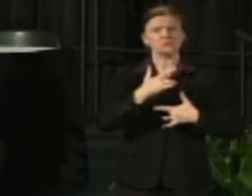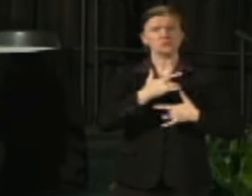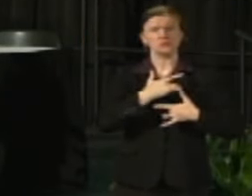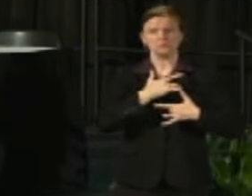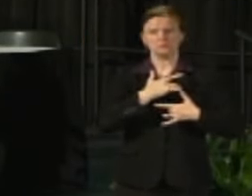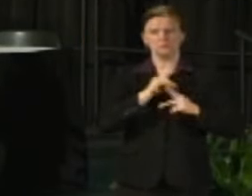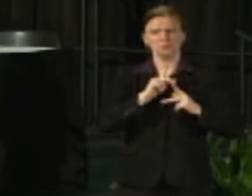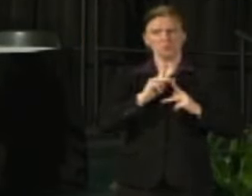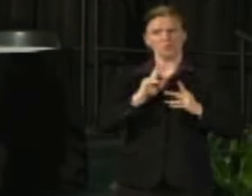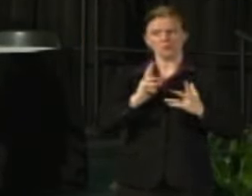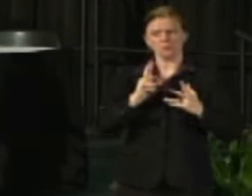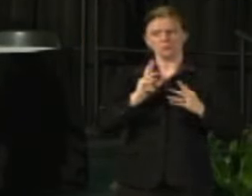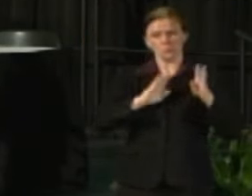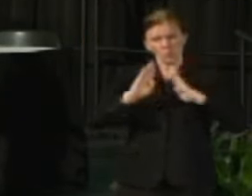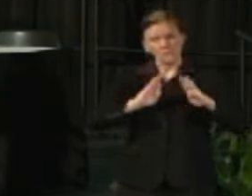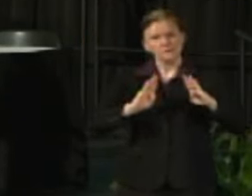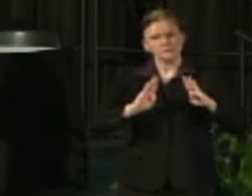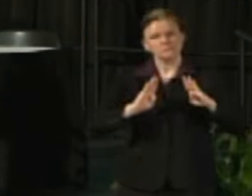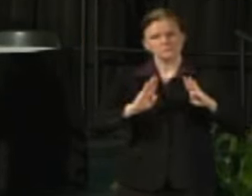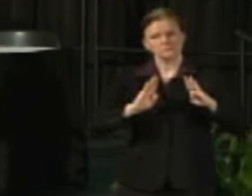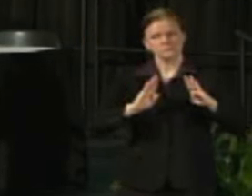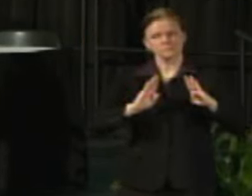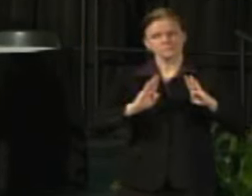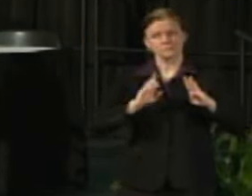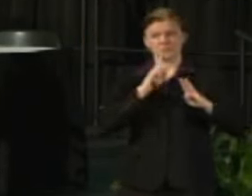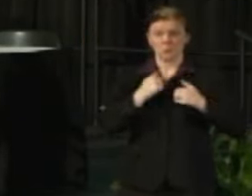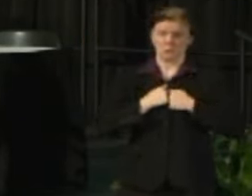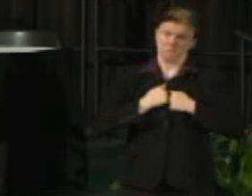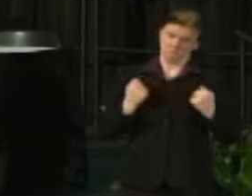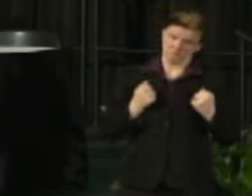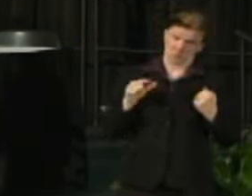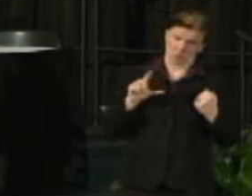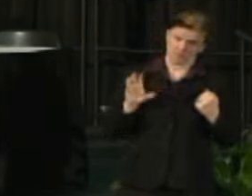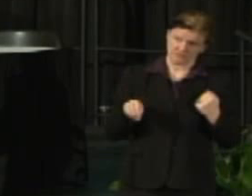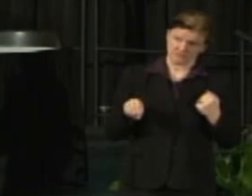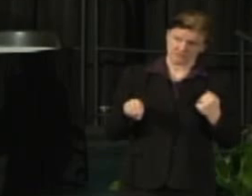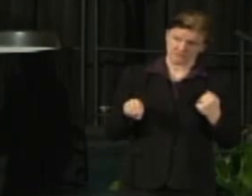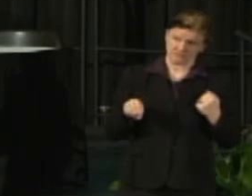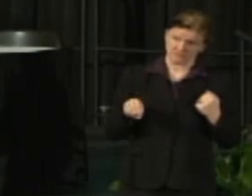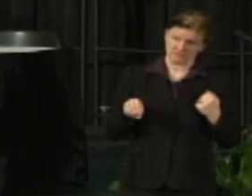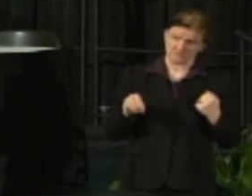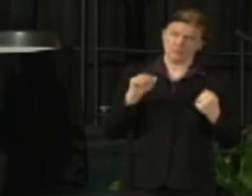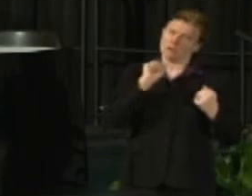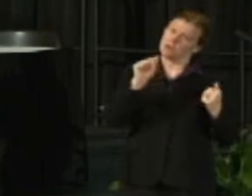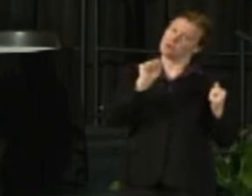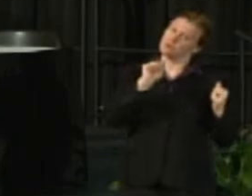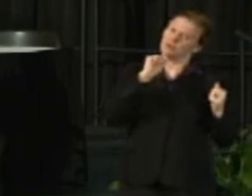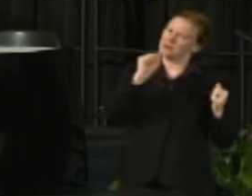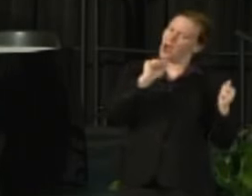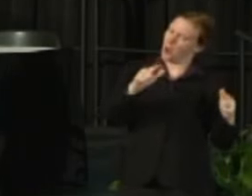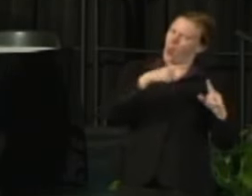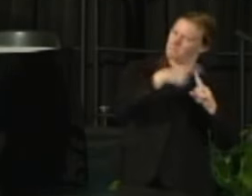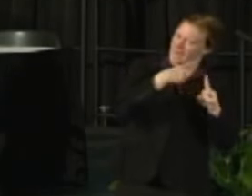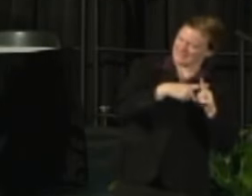And just to be fully disclosing not everybody cares in the same way and not everybody cares